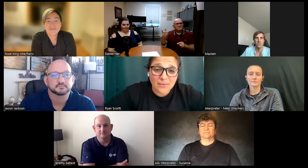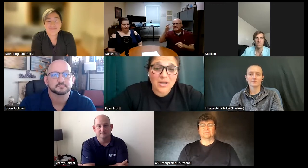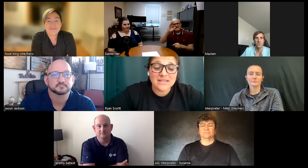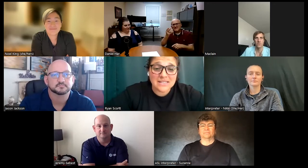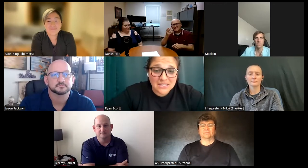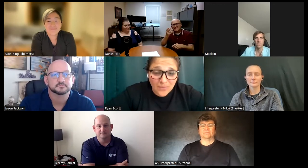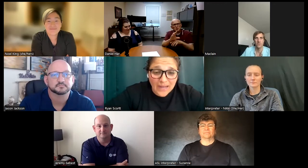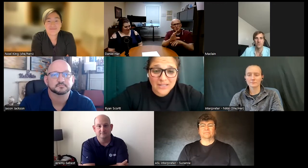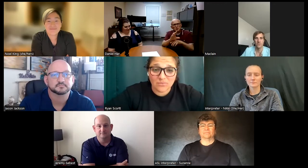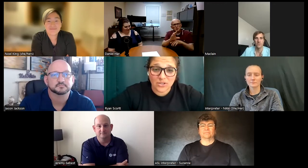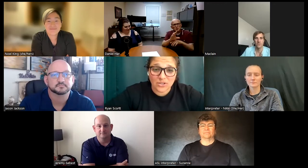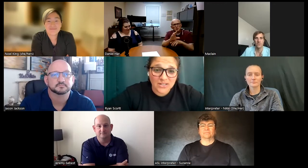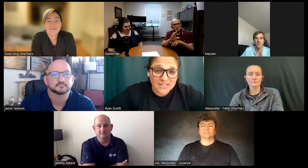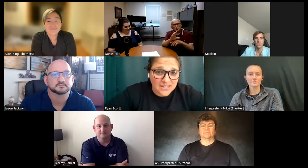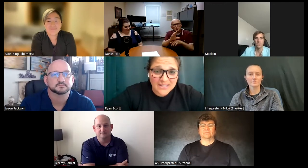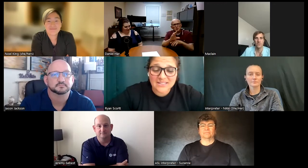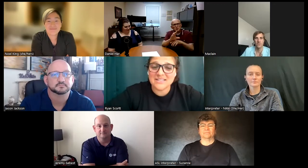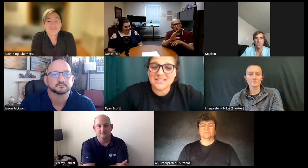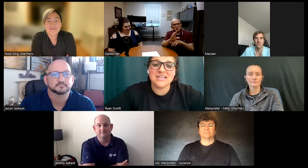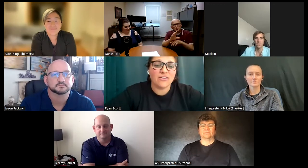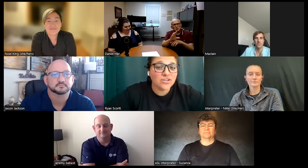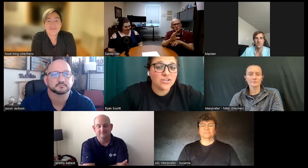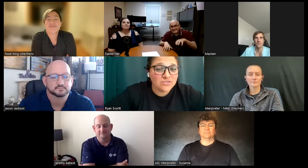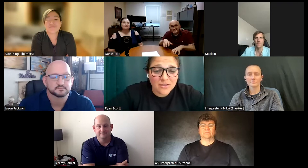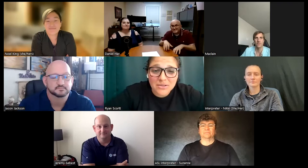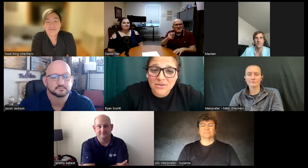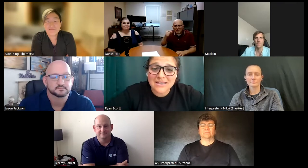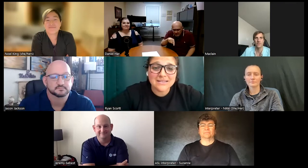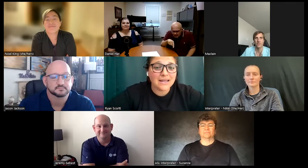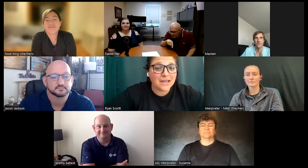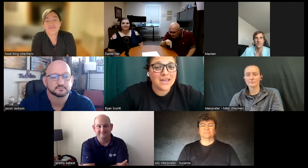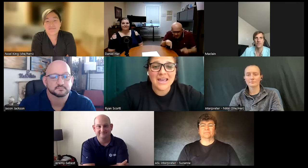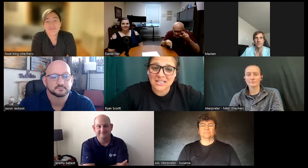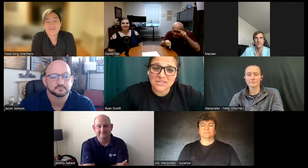the TTY put on his glasses he had never used a computer in his life and he would